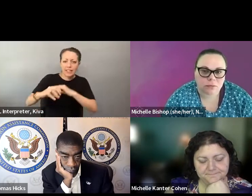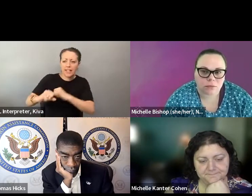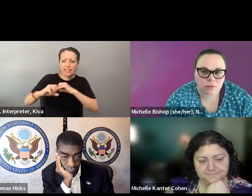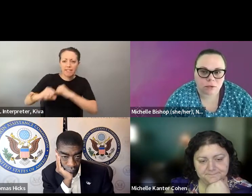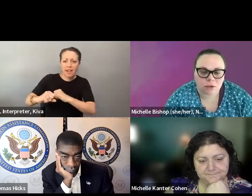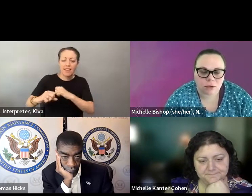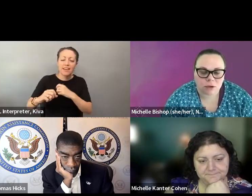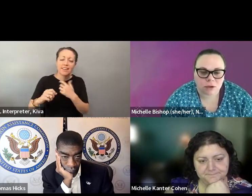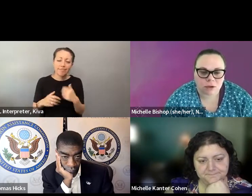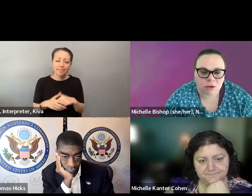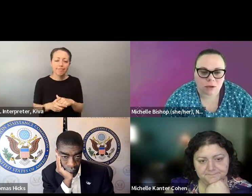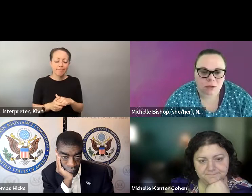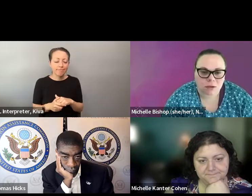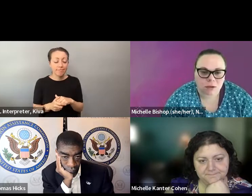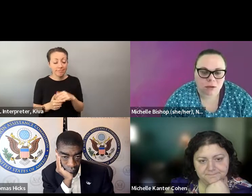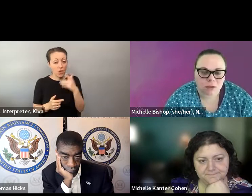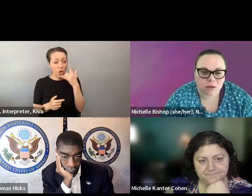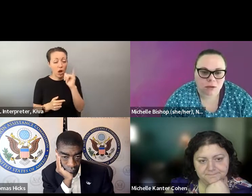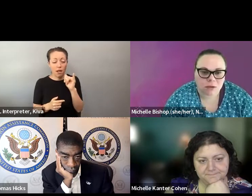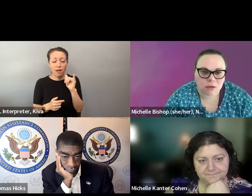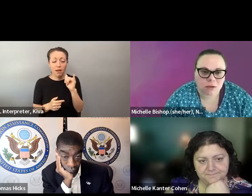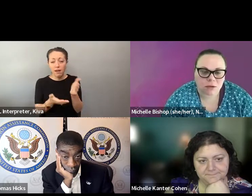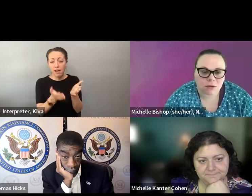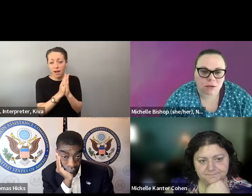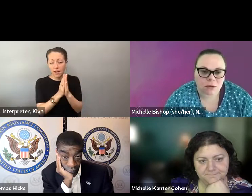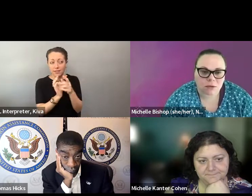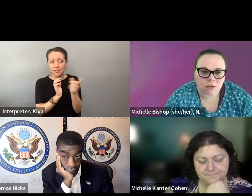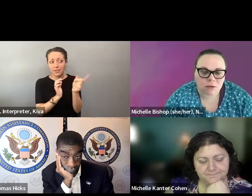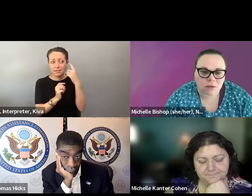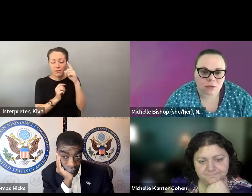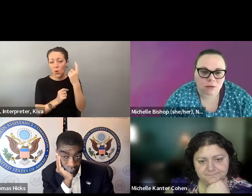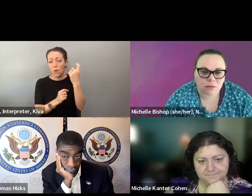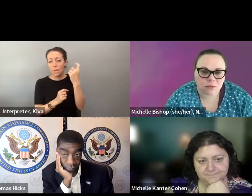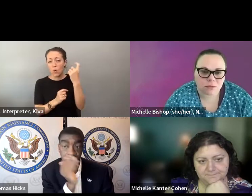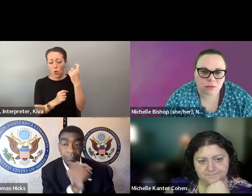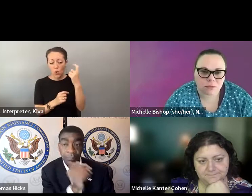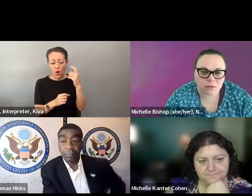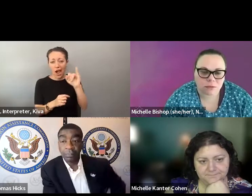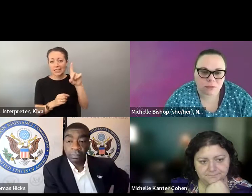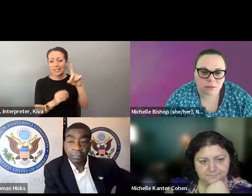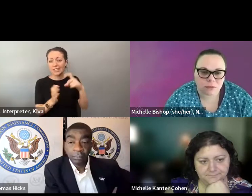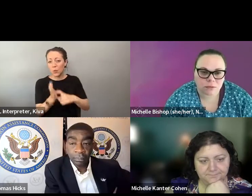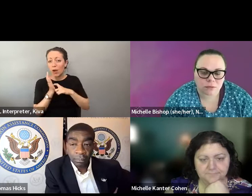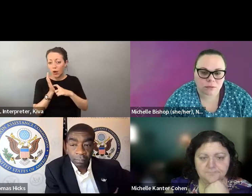Yeah, we are looking at another bill, this coming session. looking at another bill this coming session that will have another ID requirement on returning your vote by mail